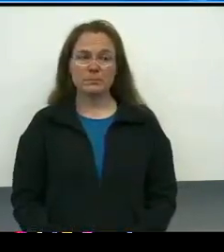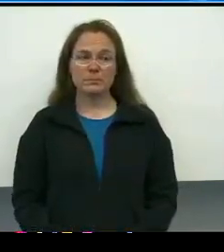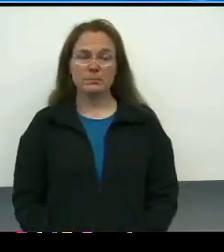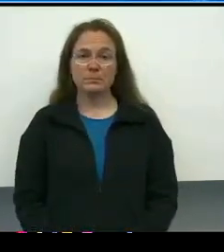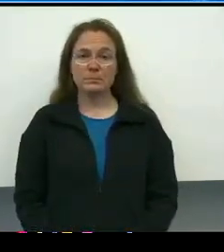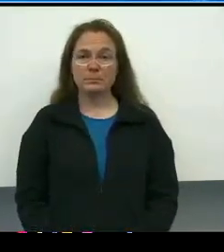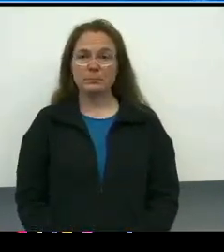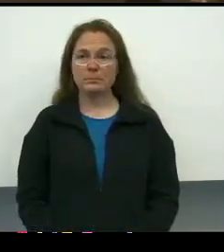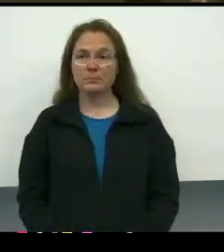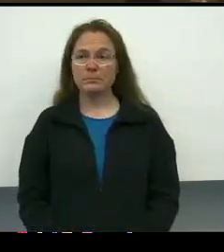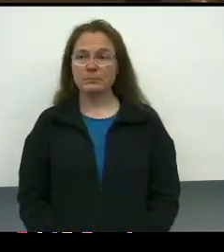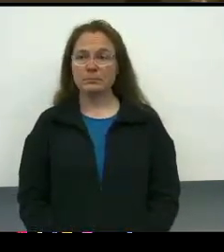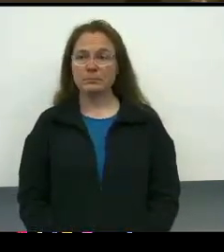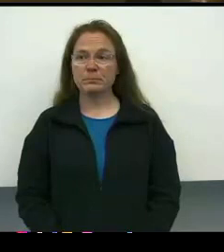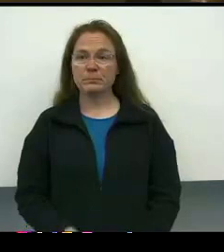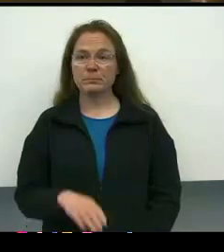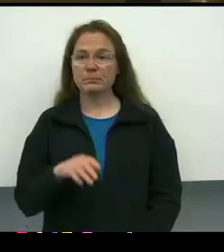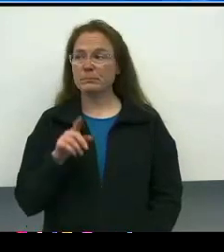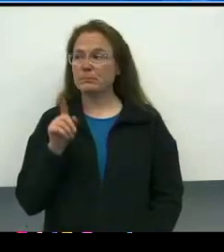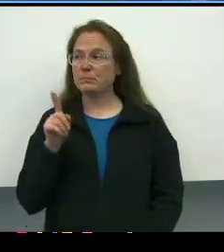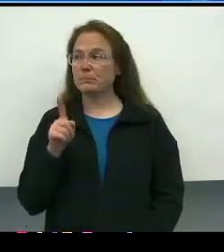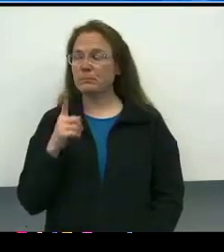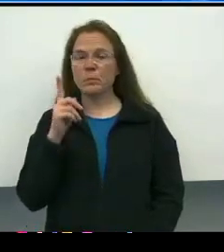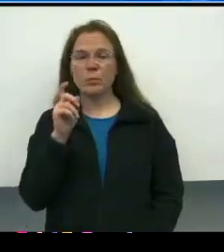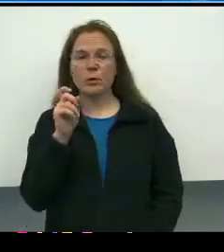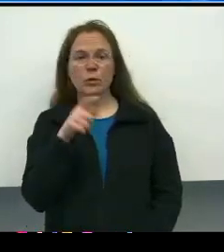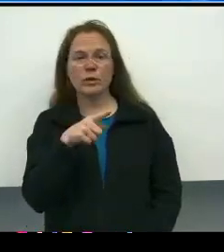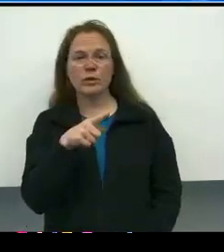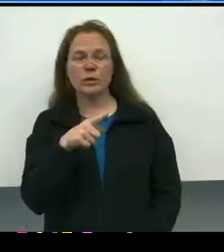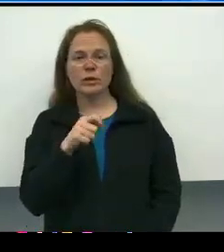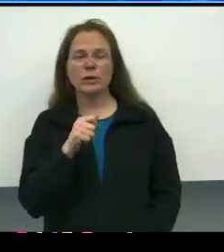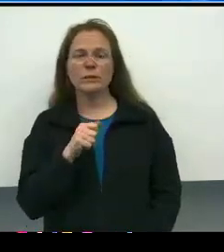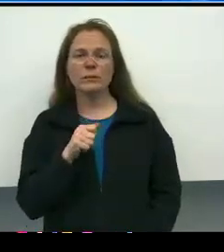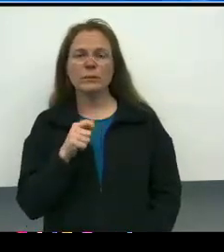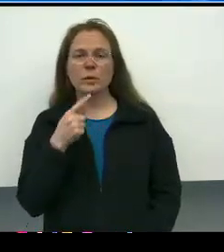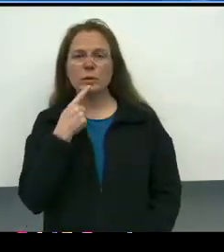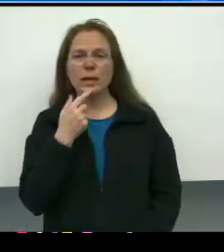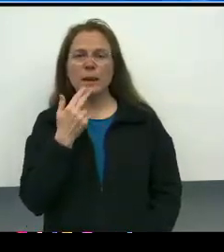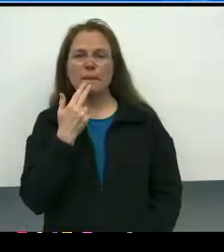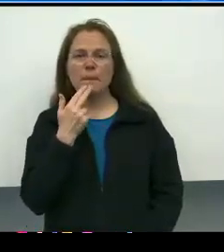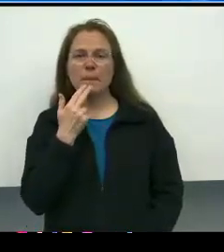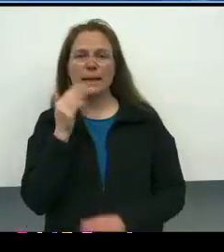Mr. Brar. Quick question about those mini lectures you just referenced.